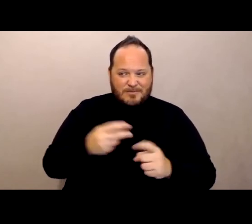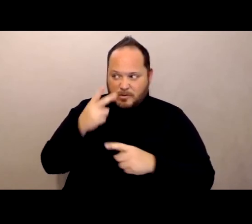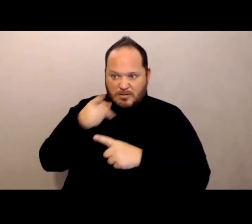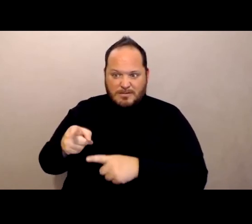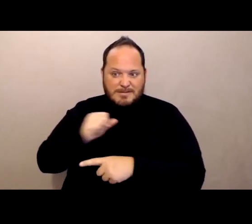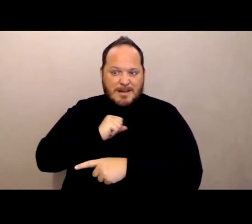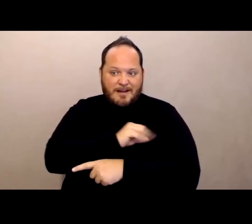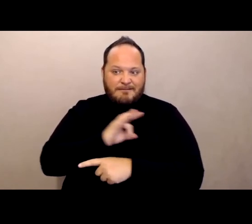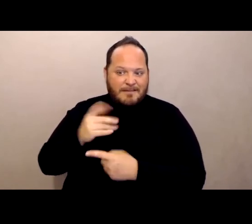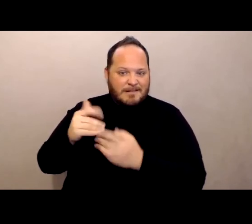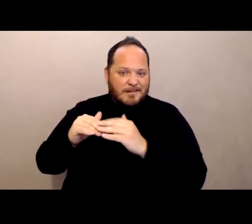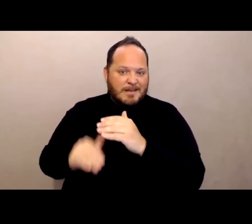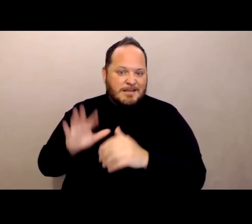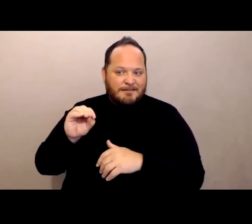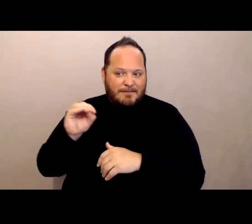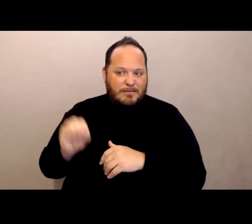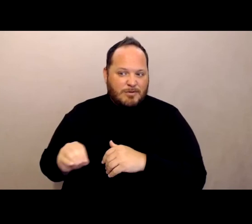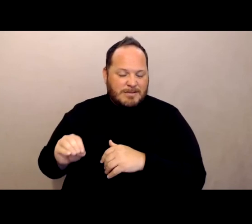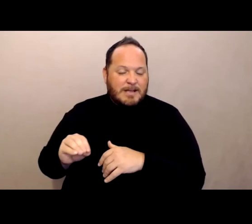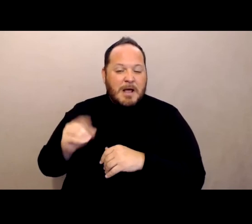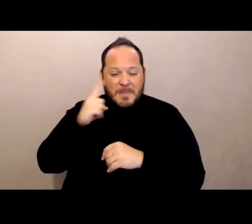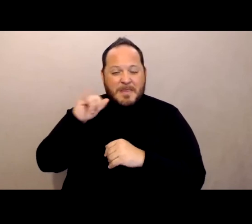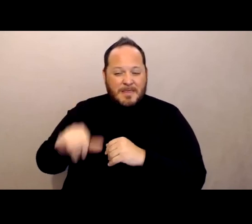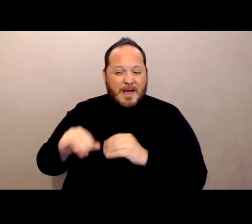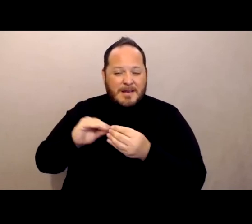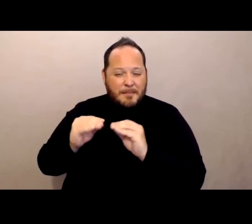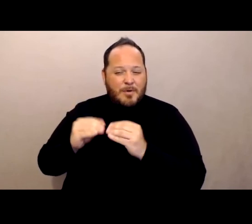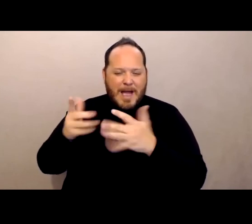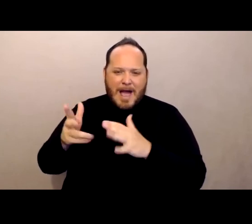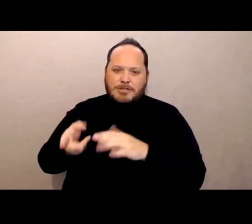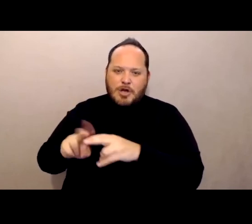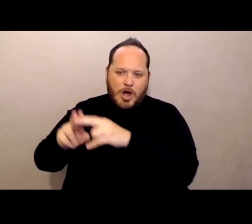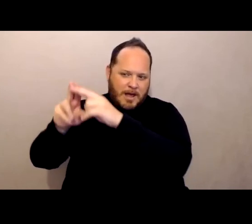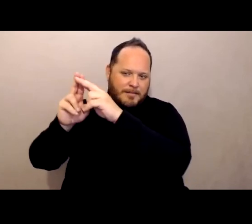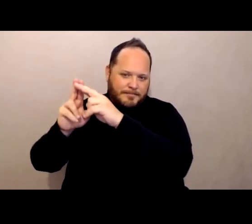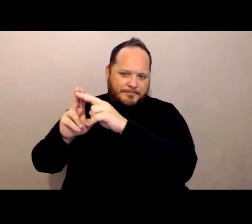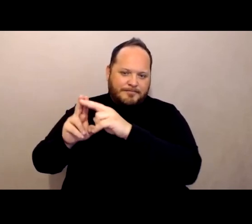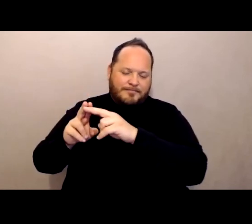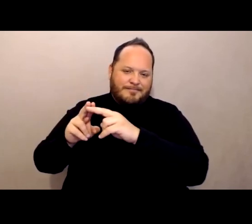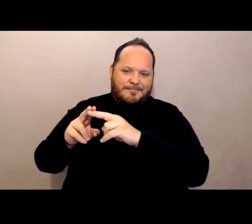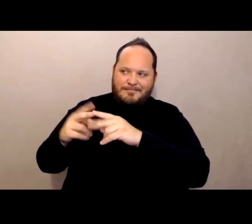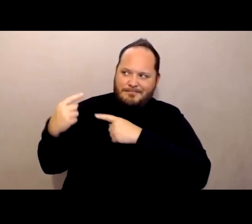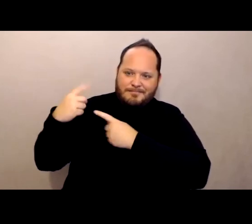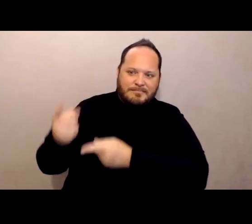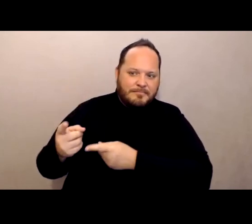I think that number of staff vaccinations has gone significantly up since the early days. I think there was a lot of hesitancy